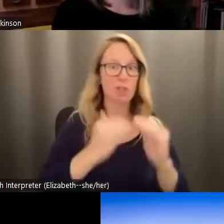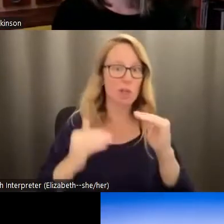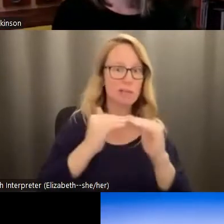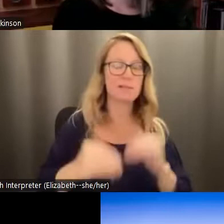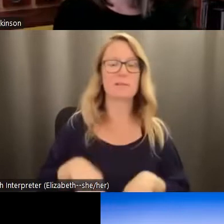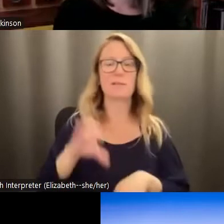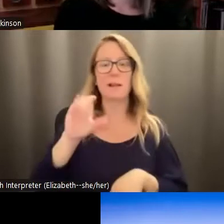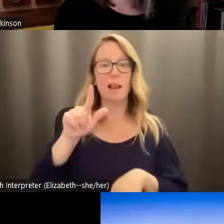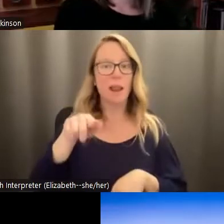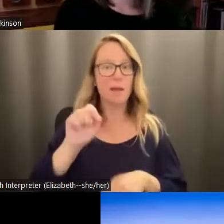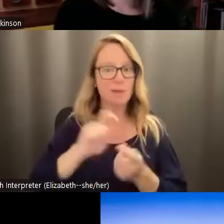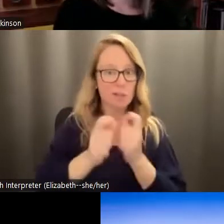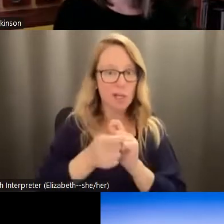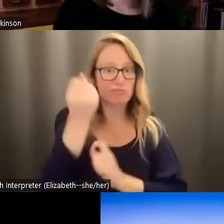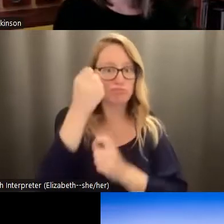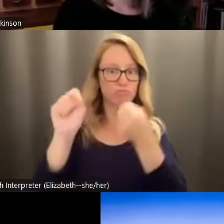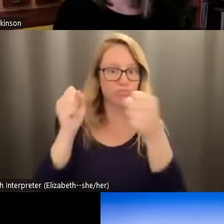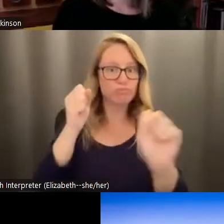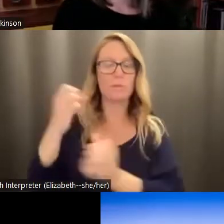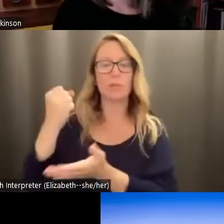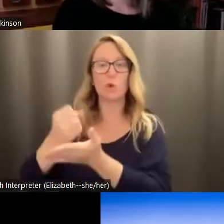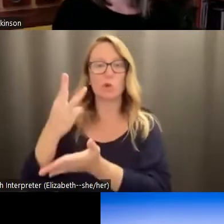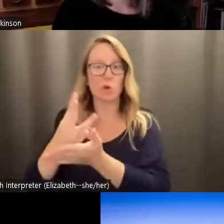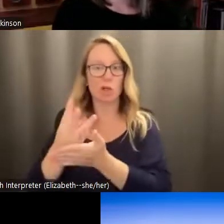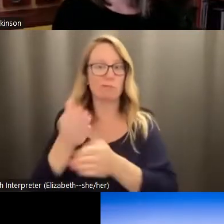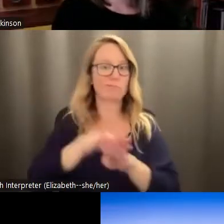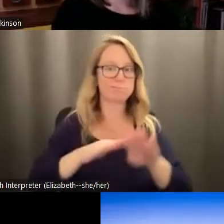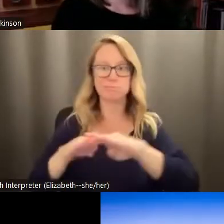movements, as well as social work. Many of us in the